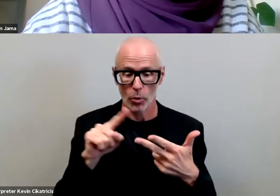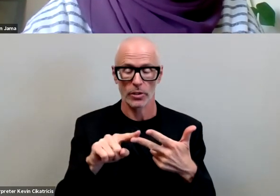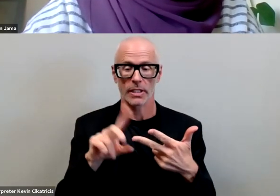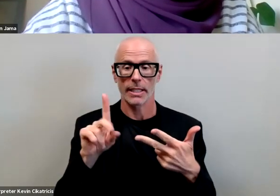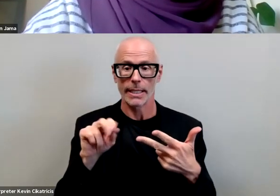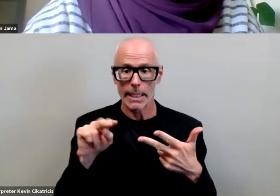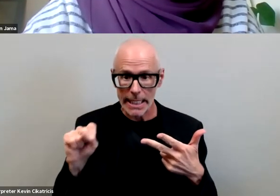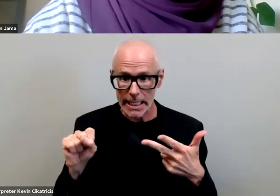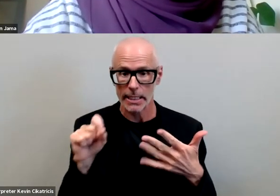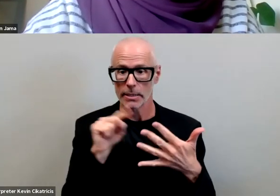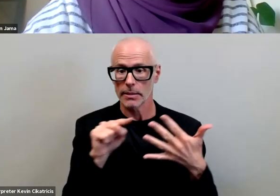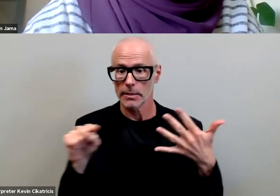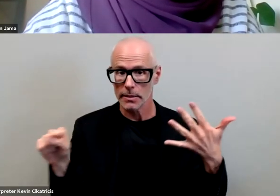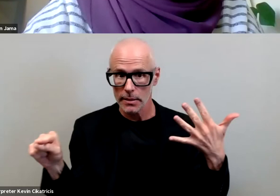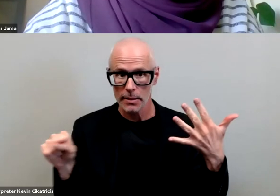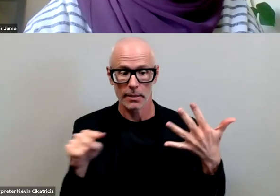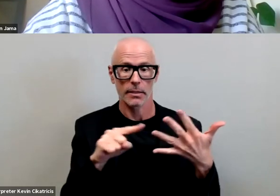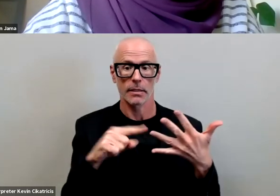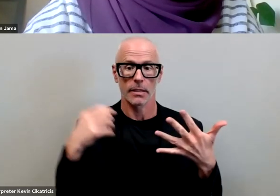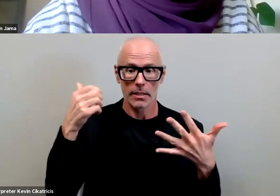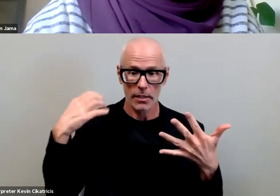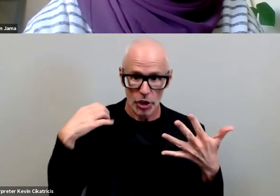and that assignment then is given to the chairs and the academic program leads